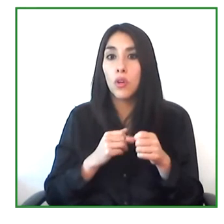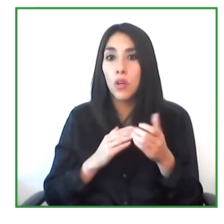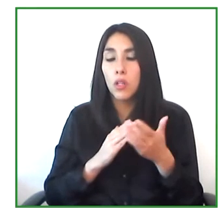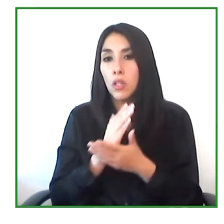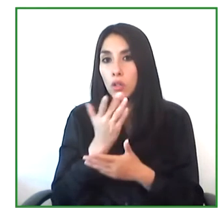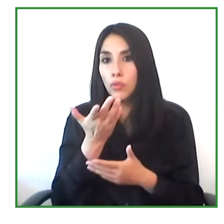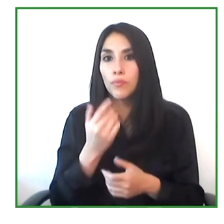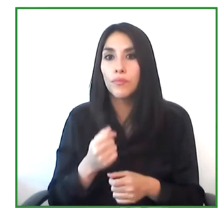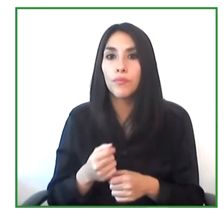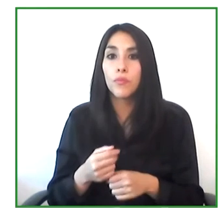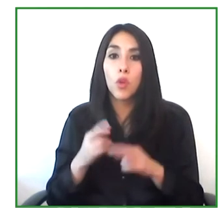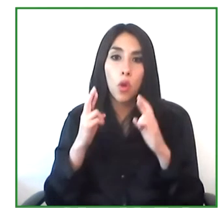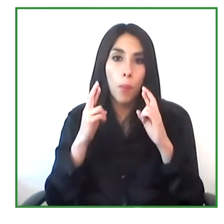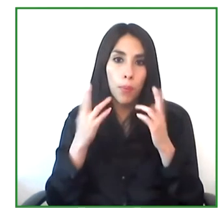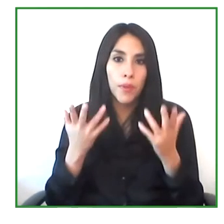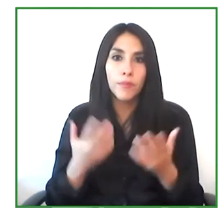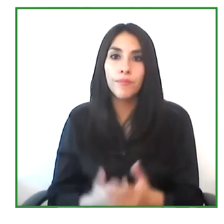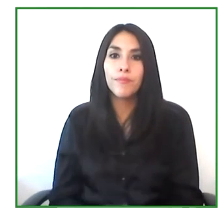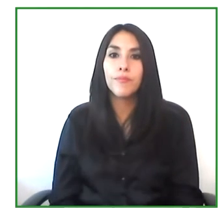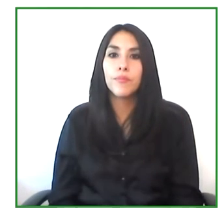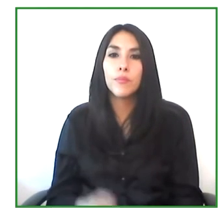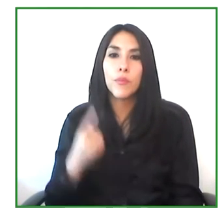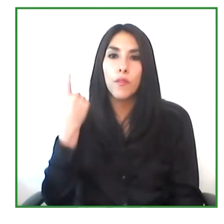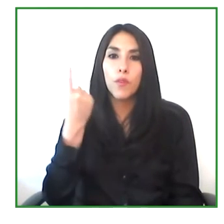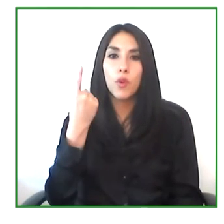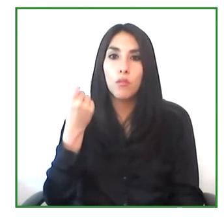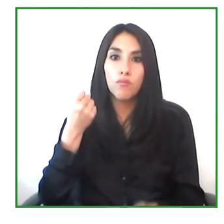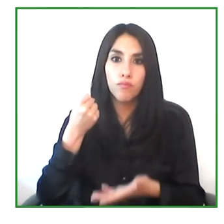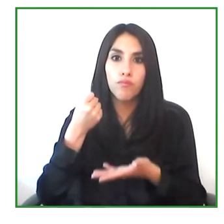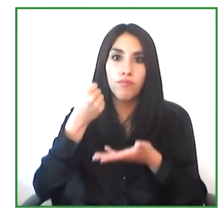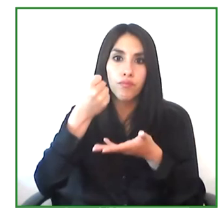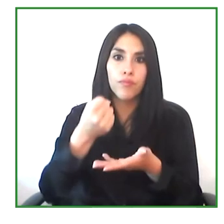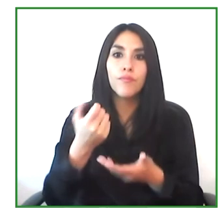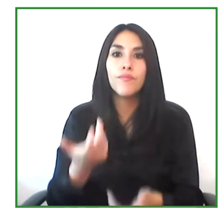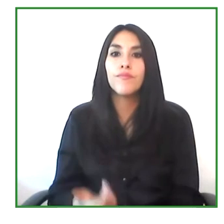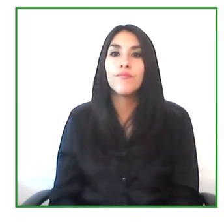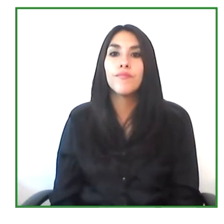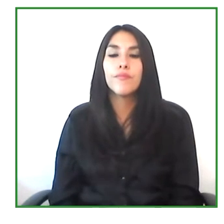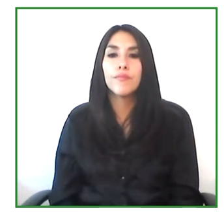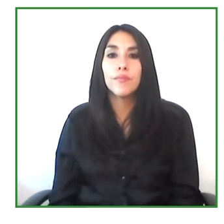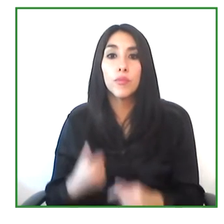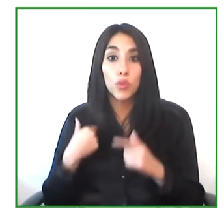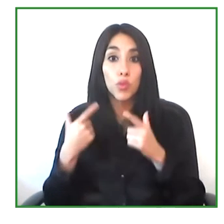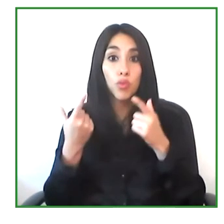to self-finance these developments, maybe establishing training courses